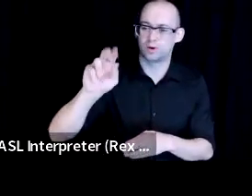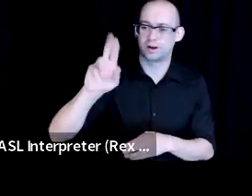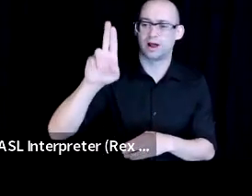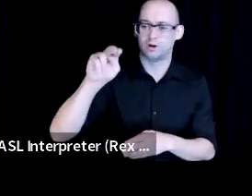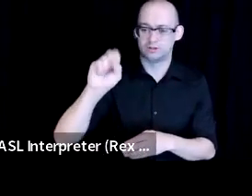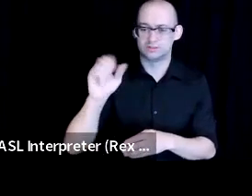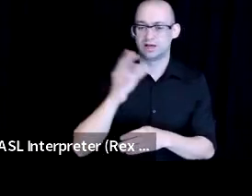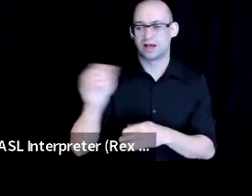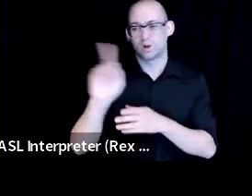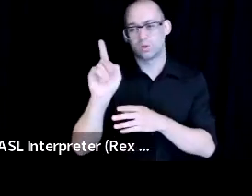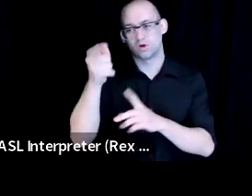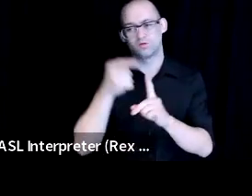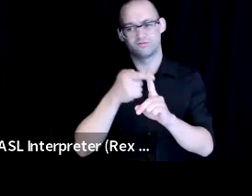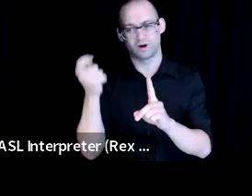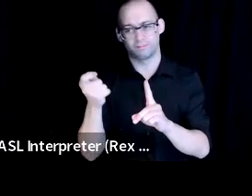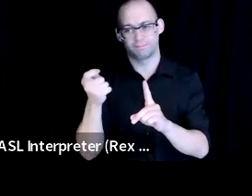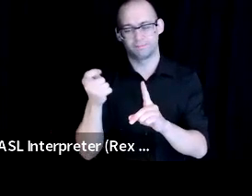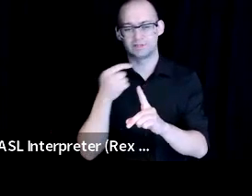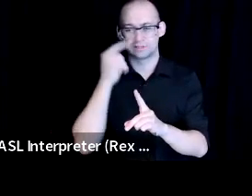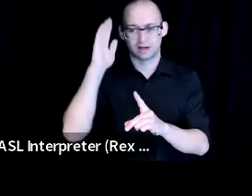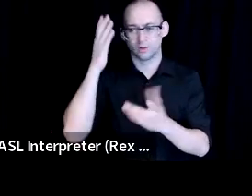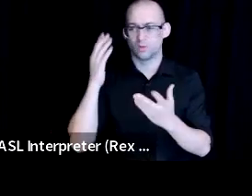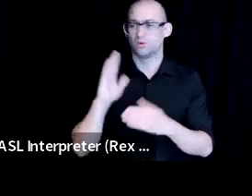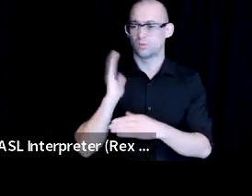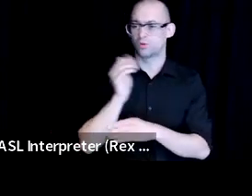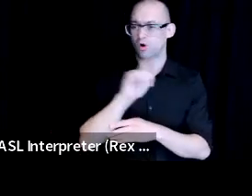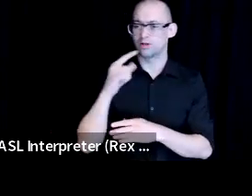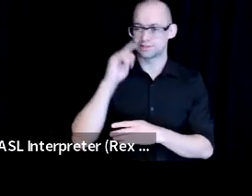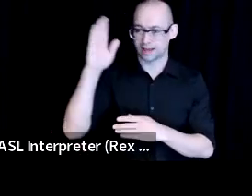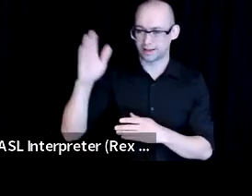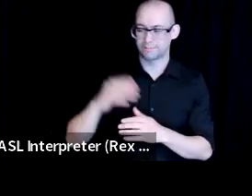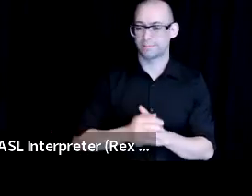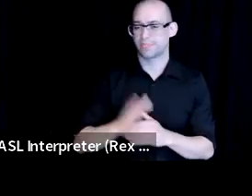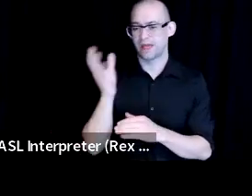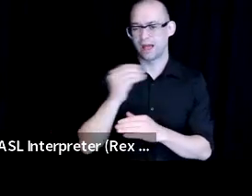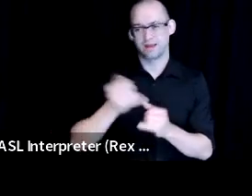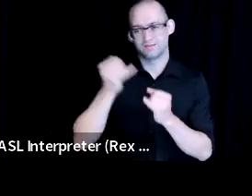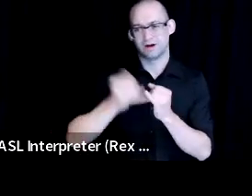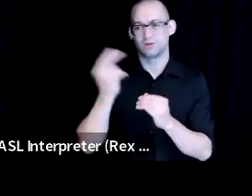So we could all say hello to each other. And finally, we are using reactions in the raise your hand feature.